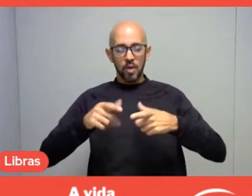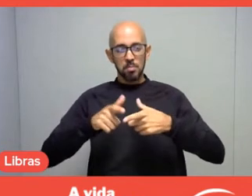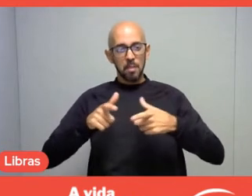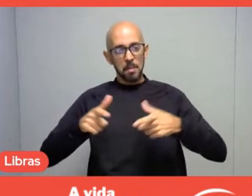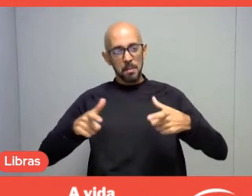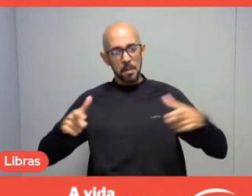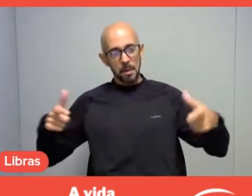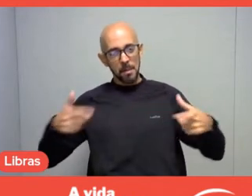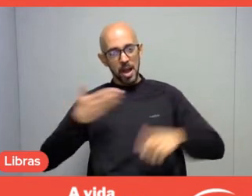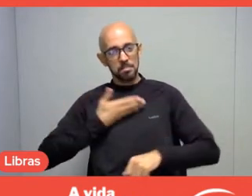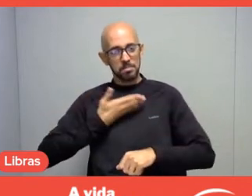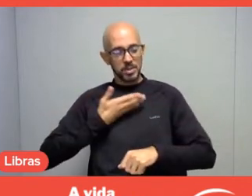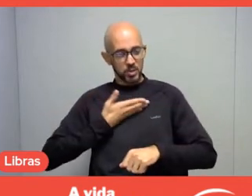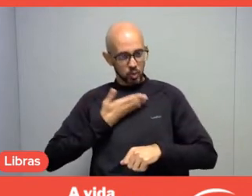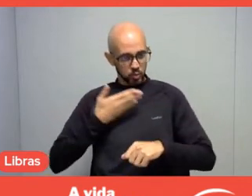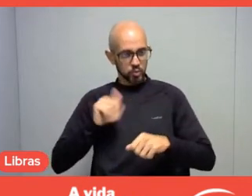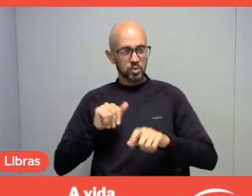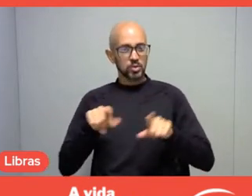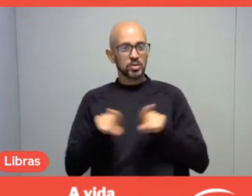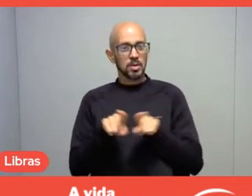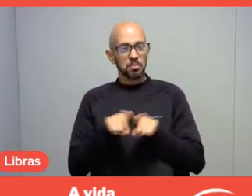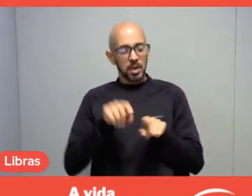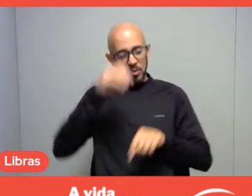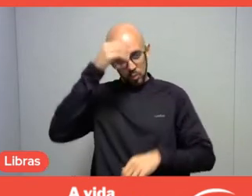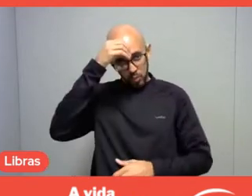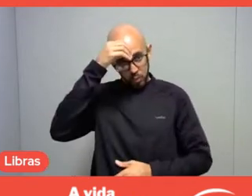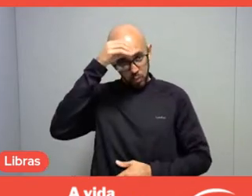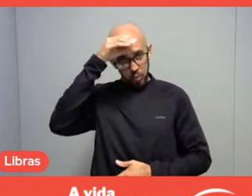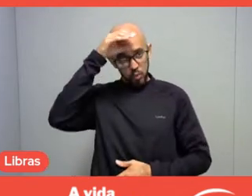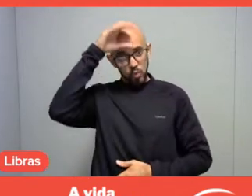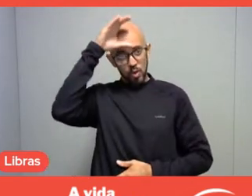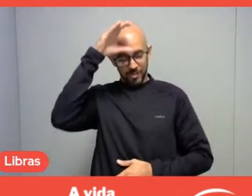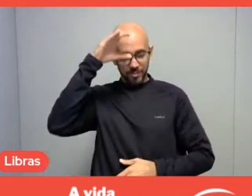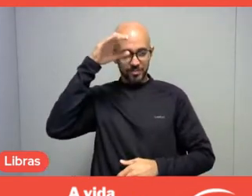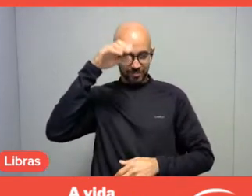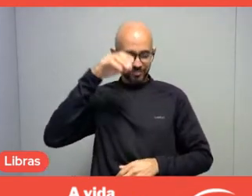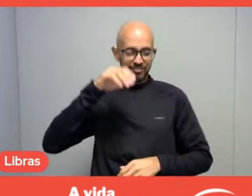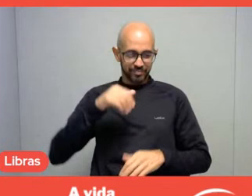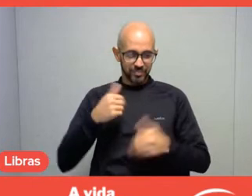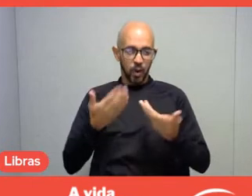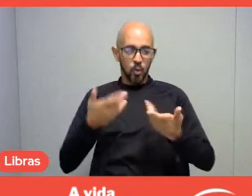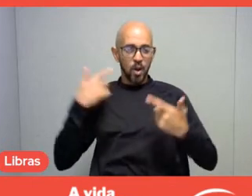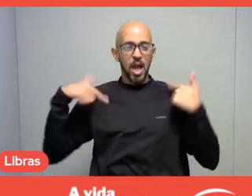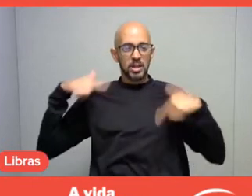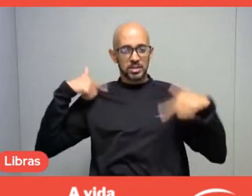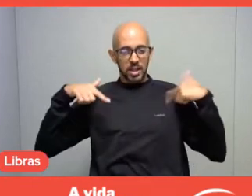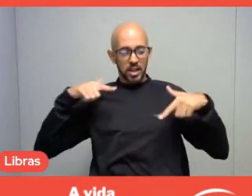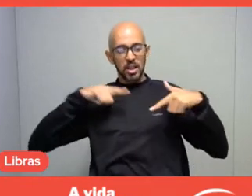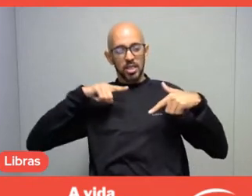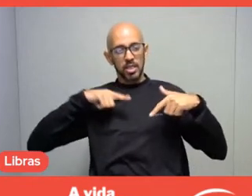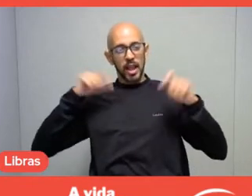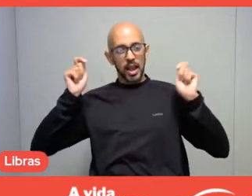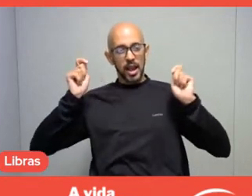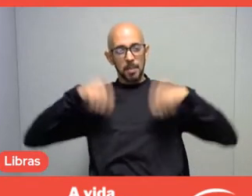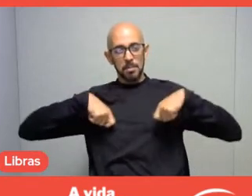expand their knowledge, and so on. So, leisure has great transforming potential